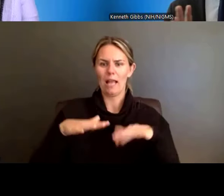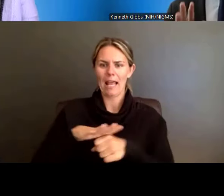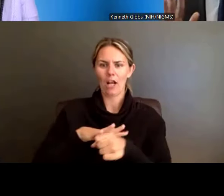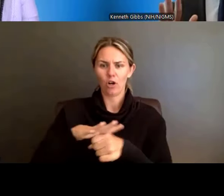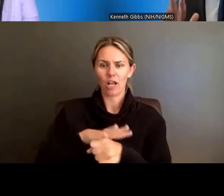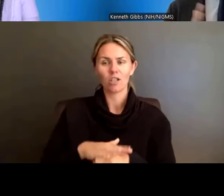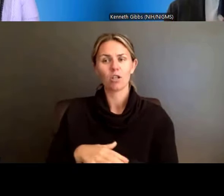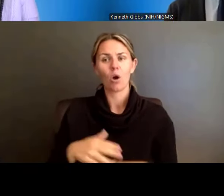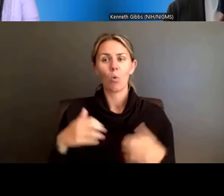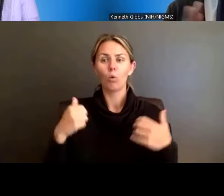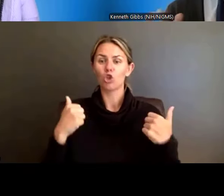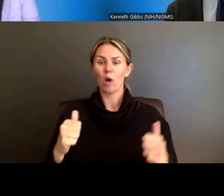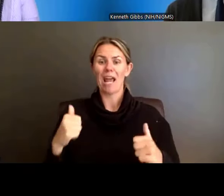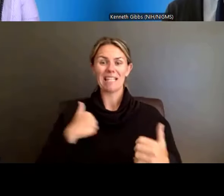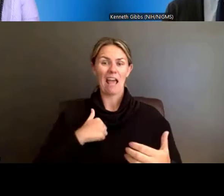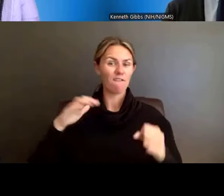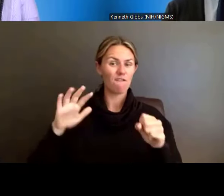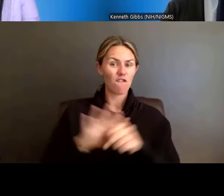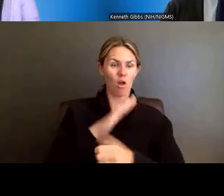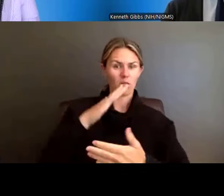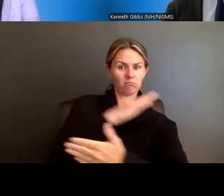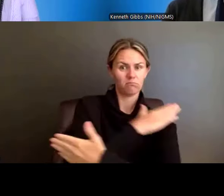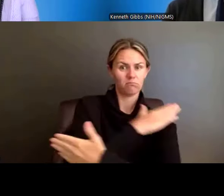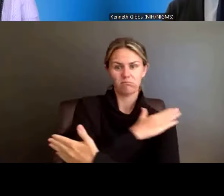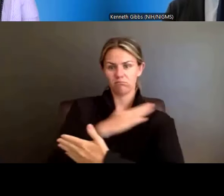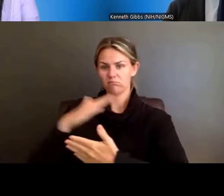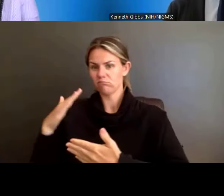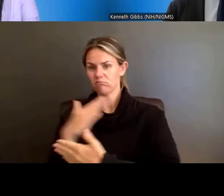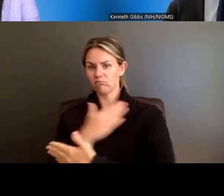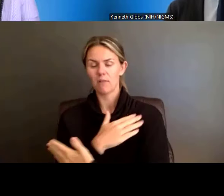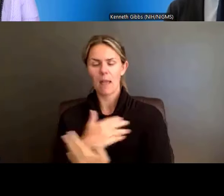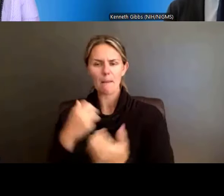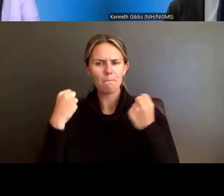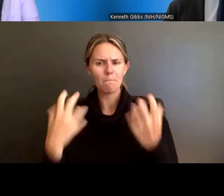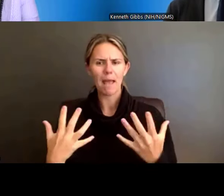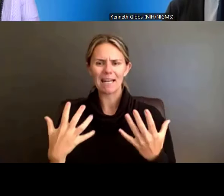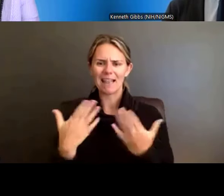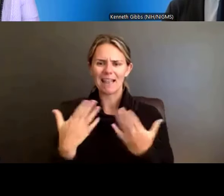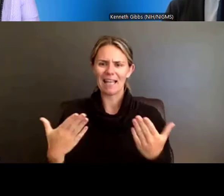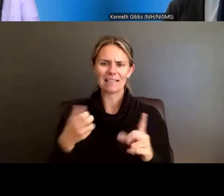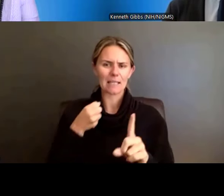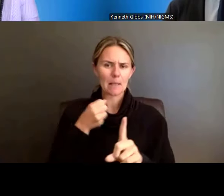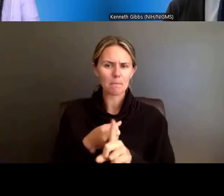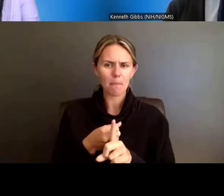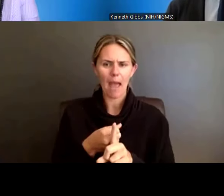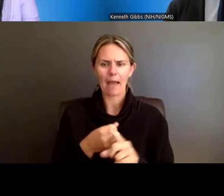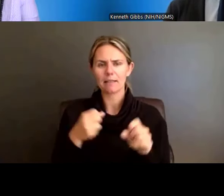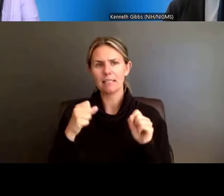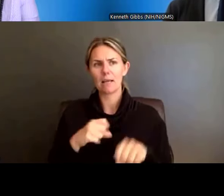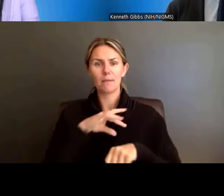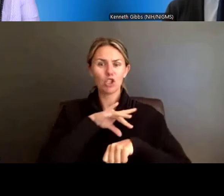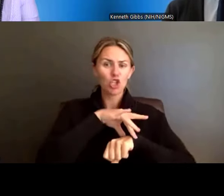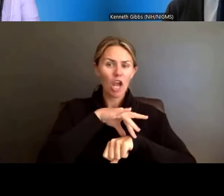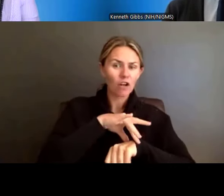and rigorous research can happen in a lot of environments, geographies including -- and institutions with different types of institutional resources.